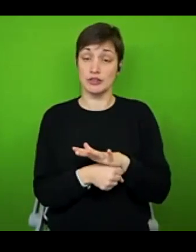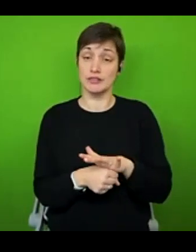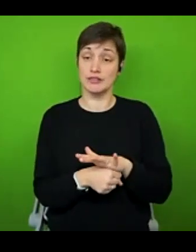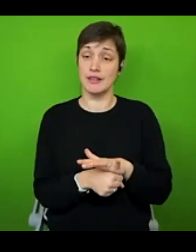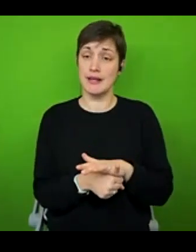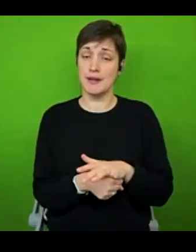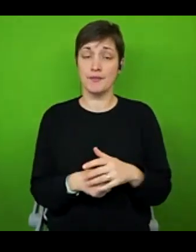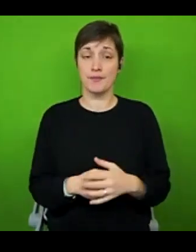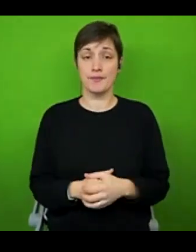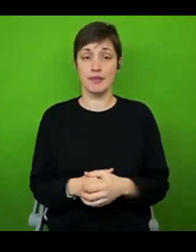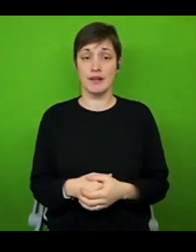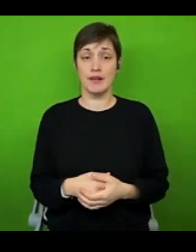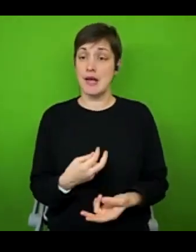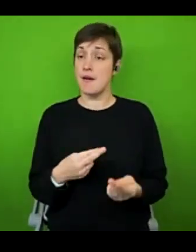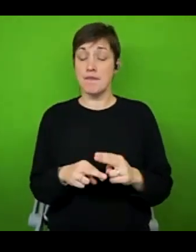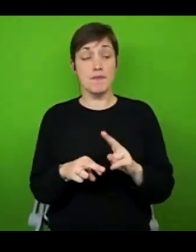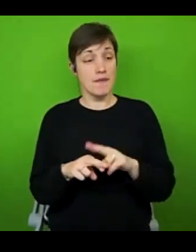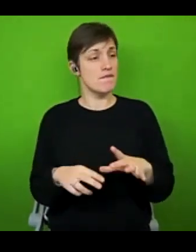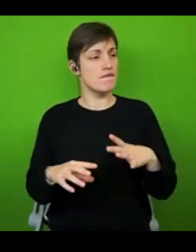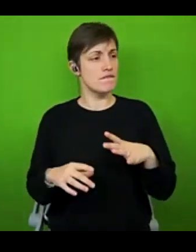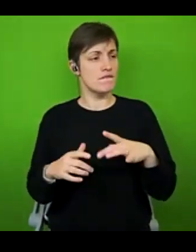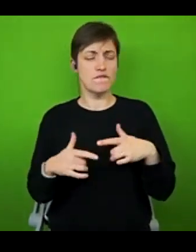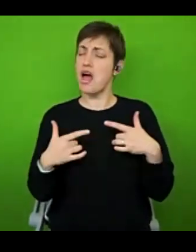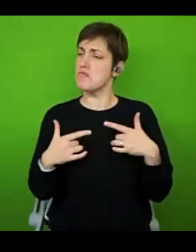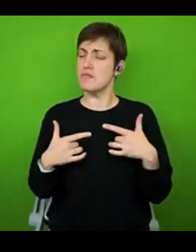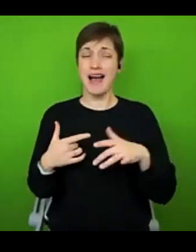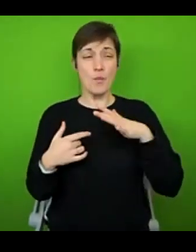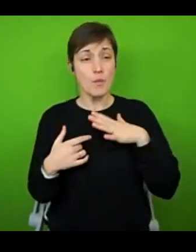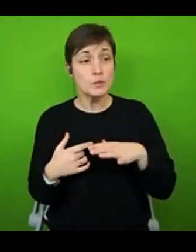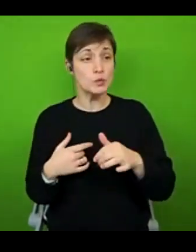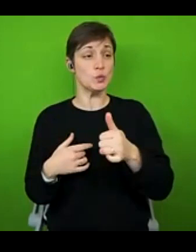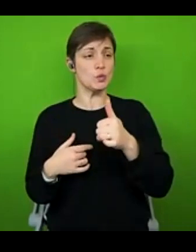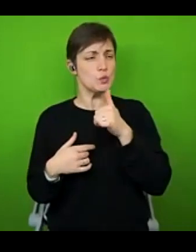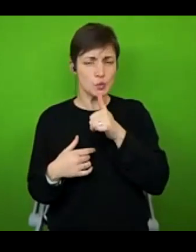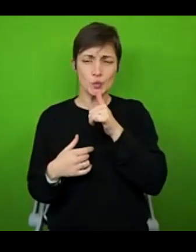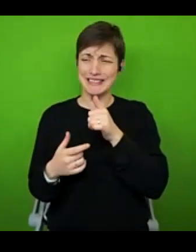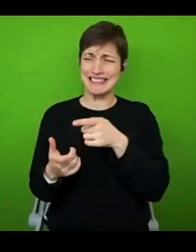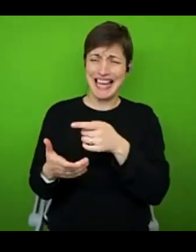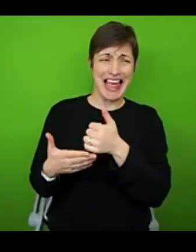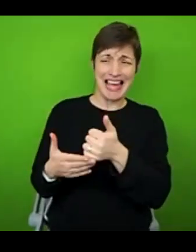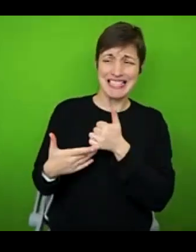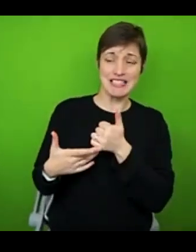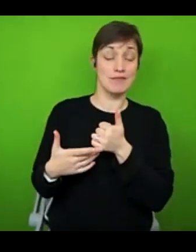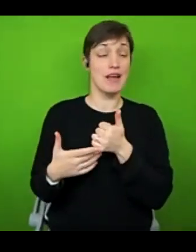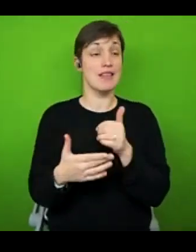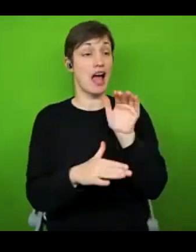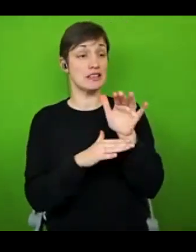permission if you want to utilise mobility aids, then this is it right here. So if using mobility aids inside or